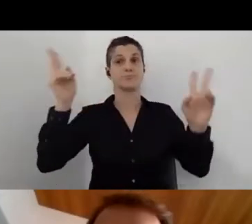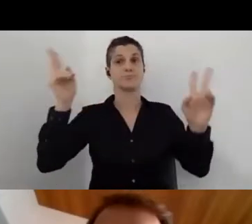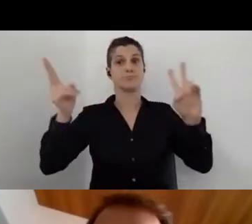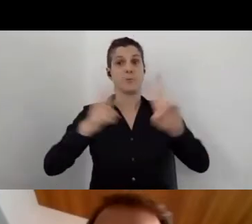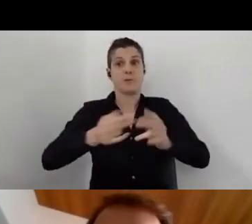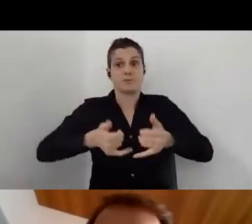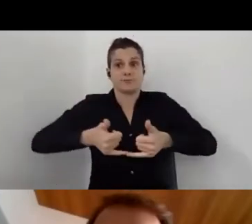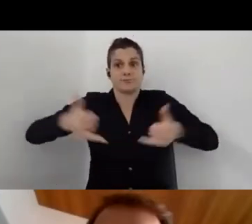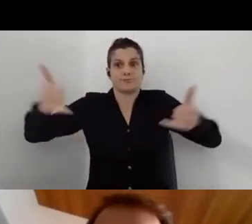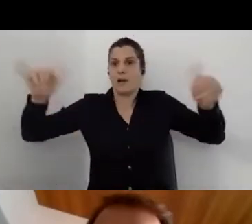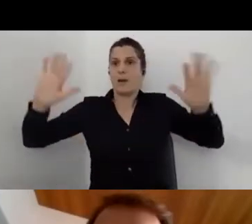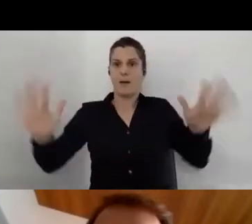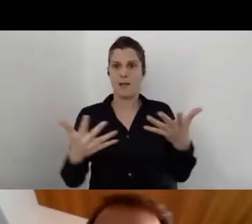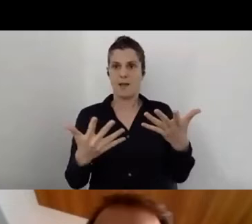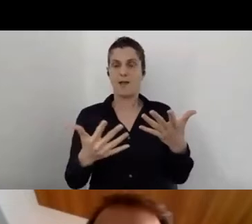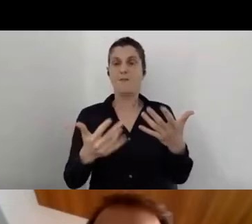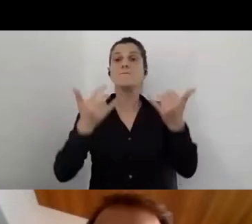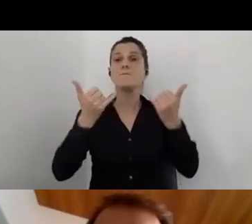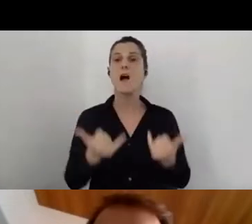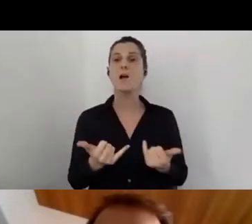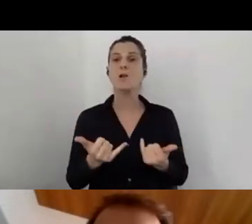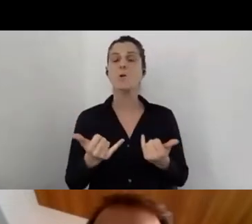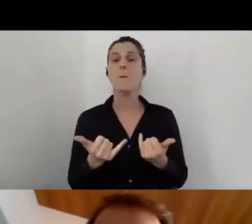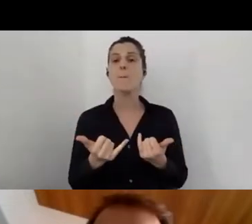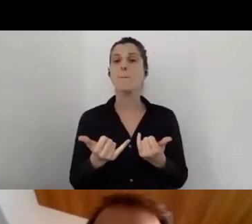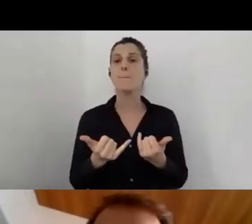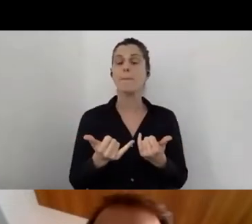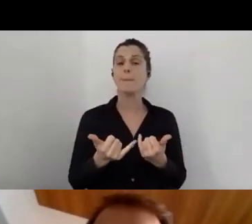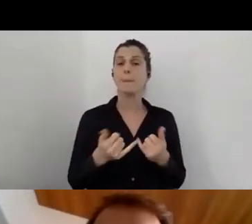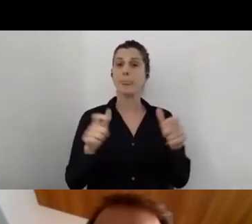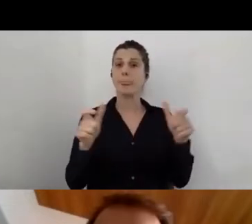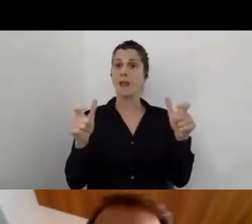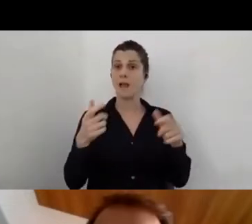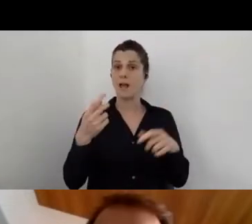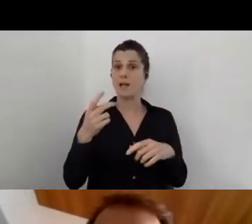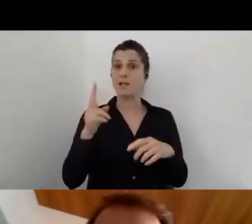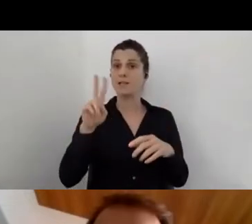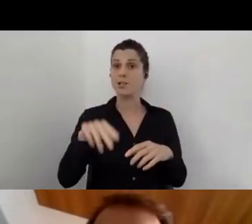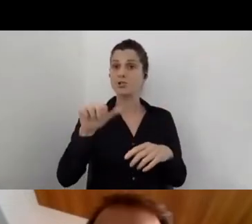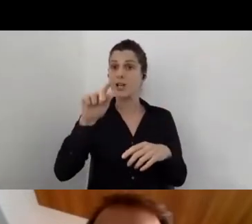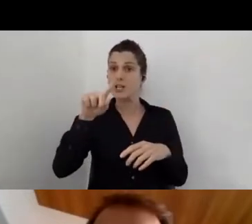Today, we have A-Check system actually in Hebrew,